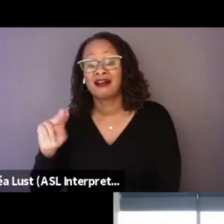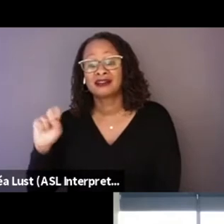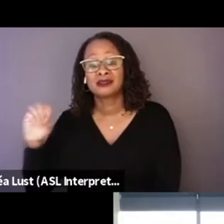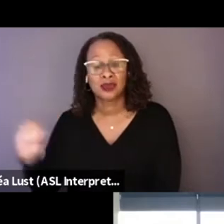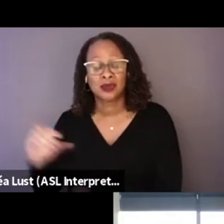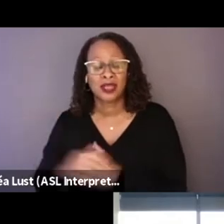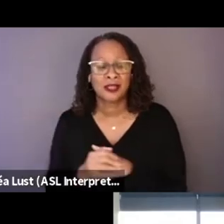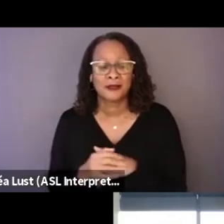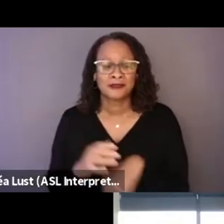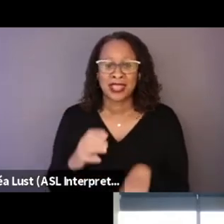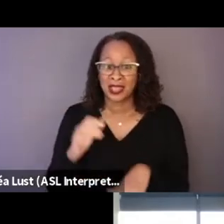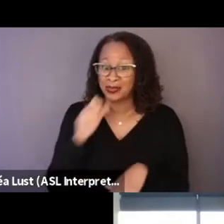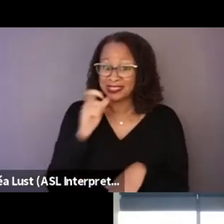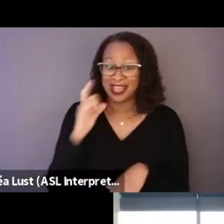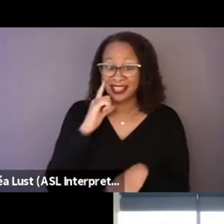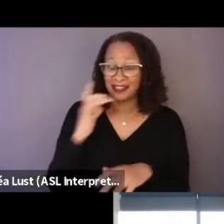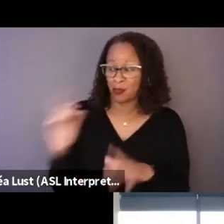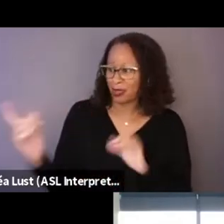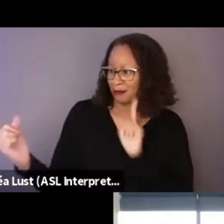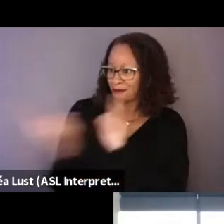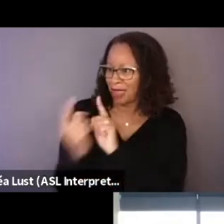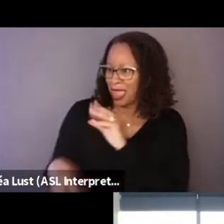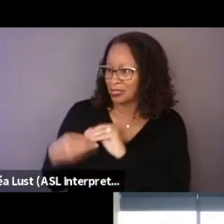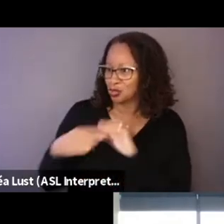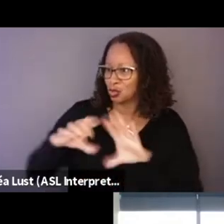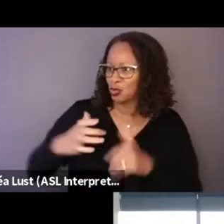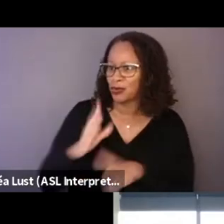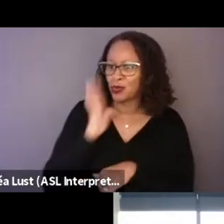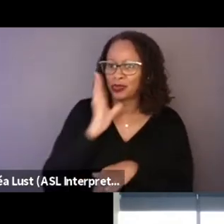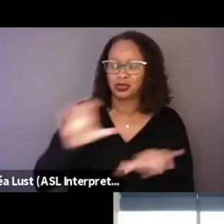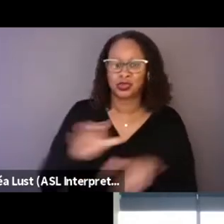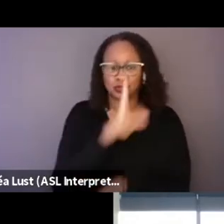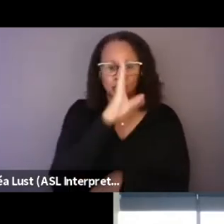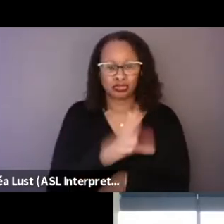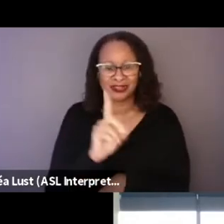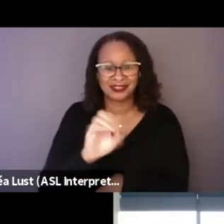he was gonna do a straight doc, right? We knew that that was also, as Alonso said,